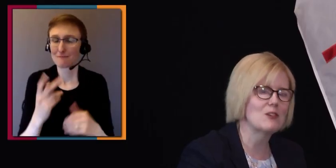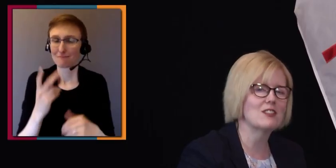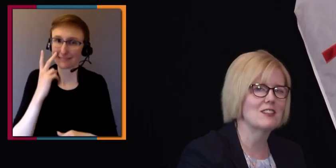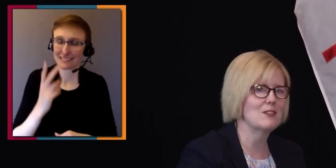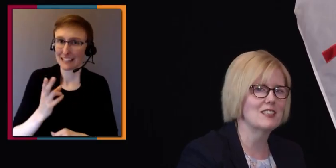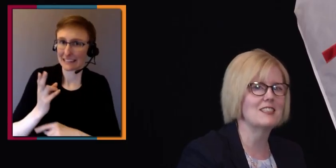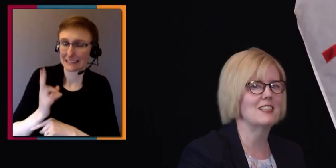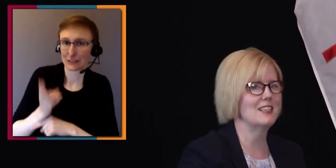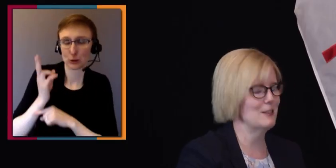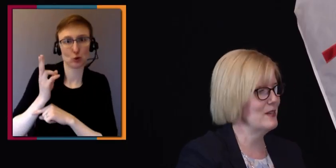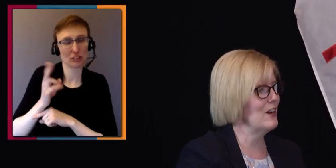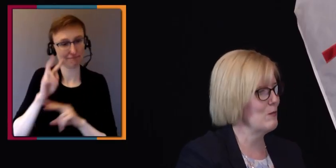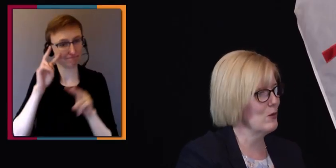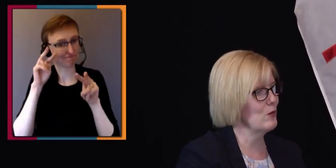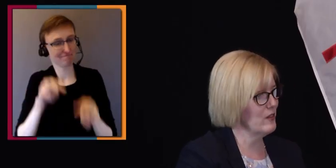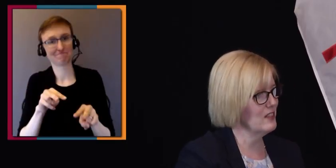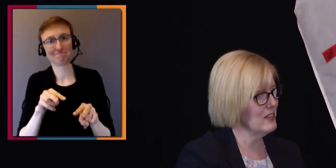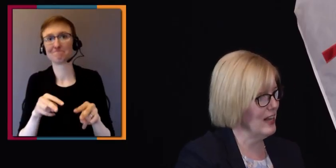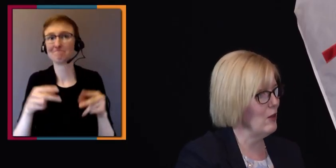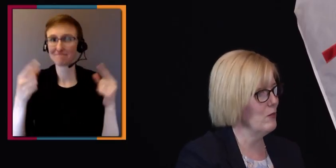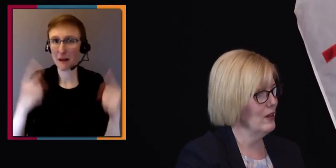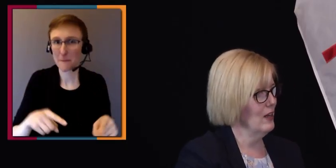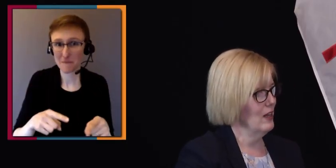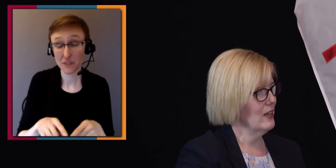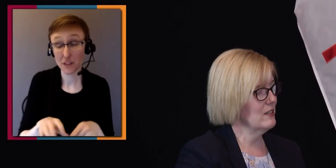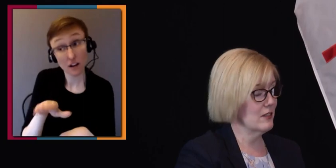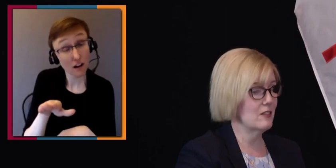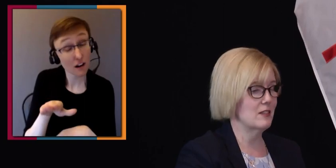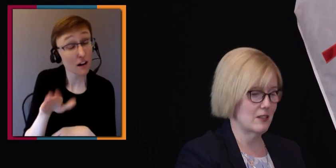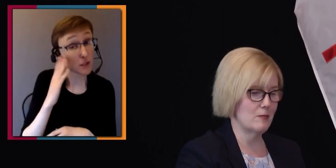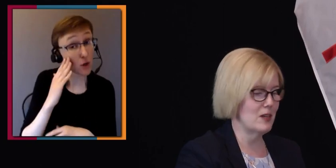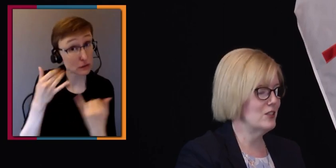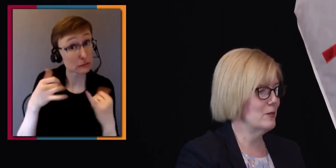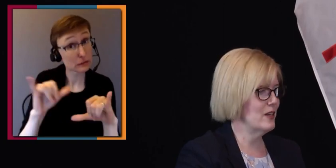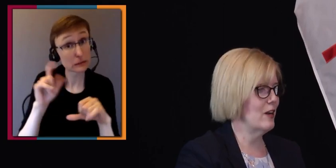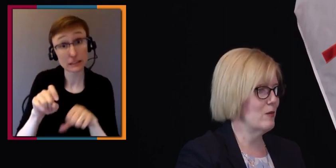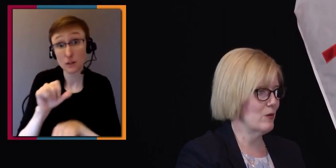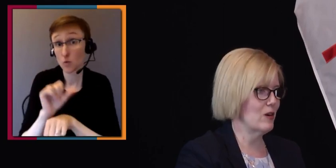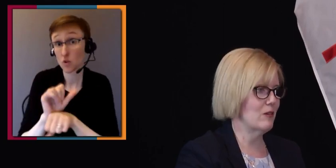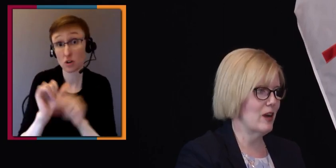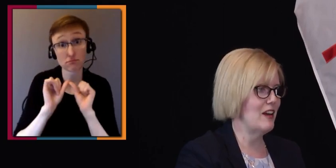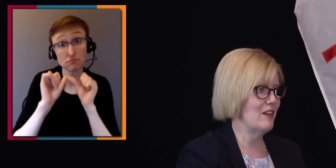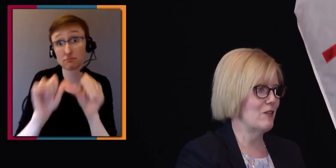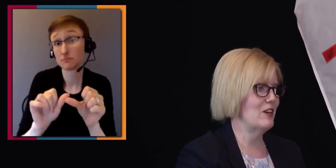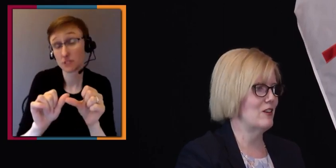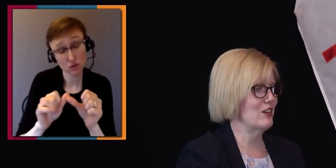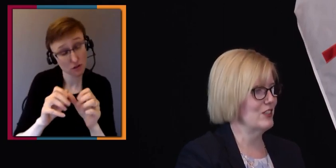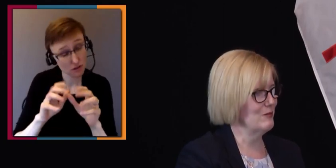every single person who's listening to be on board with this and help because there's much to be done, but we're heading in the right direction.